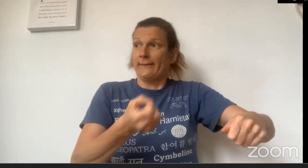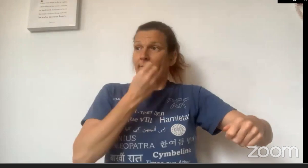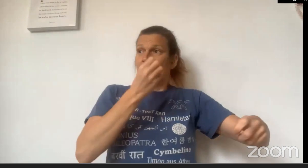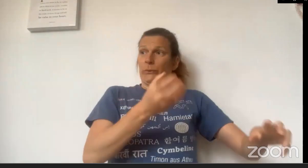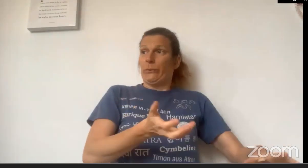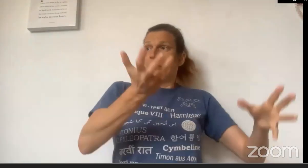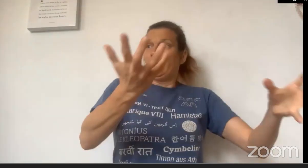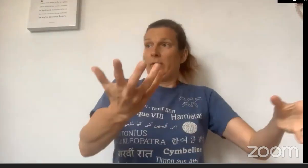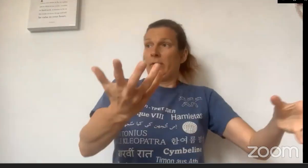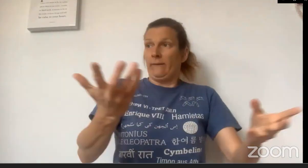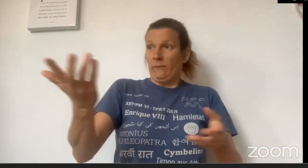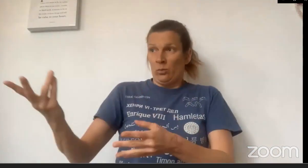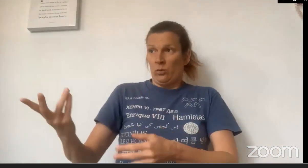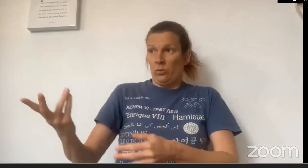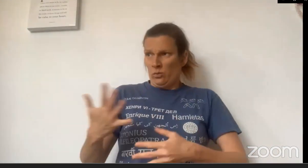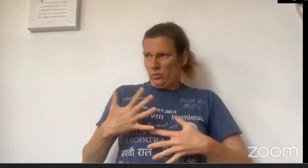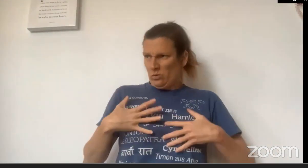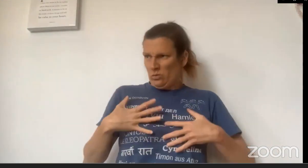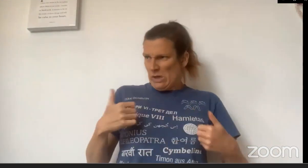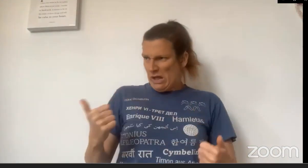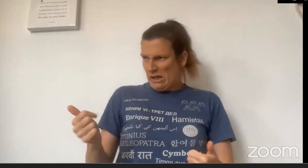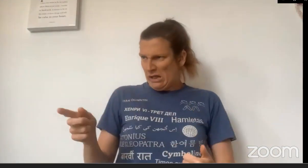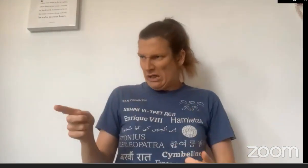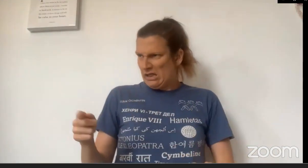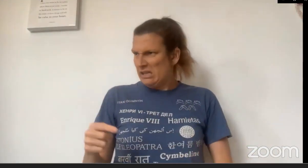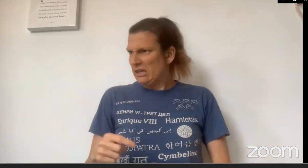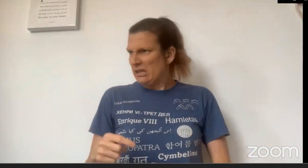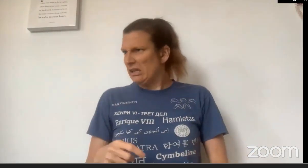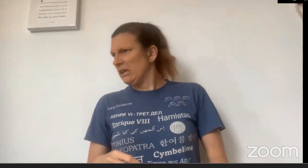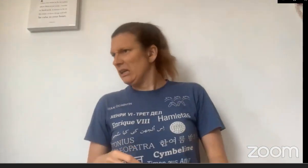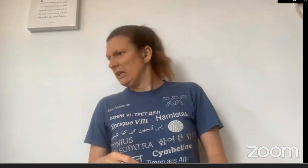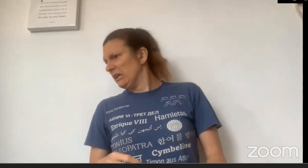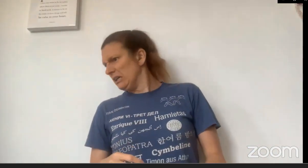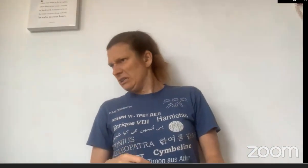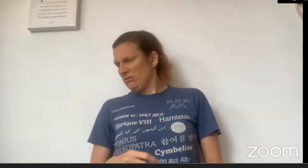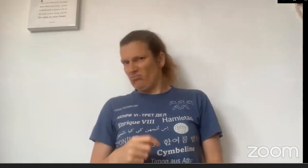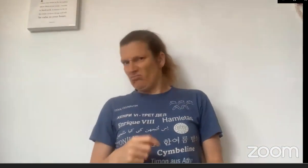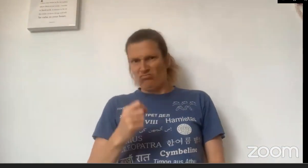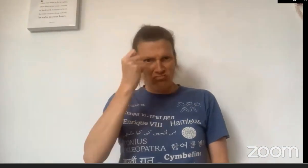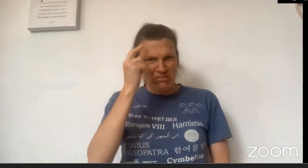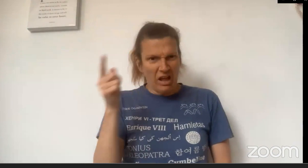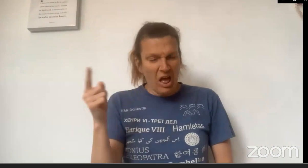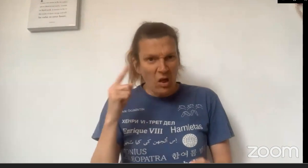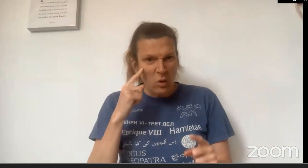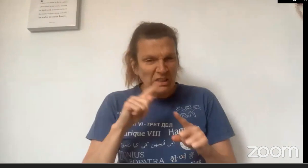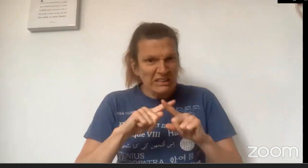basket of food and as she looked at Grandma she thought, "Are you alright?"